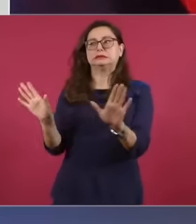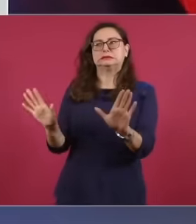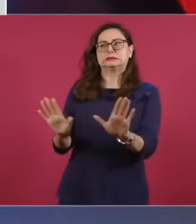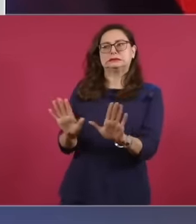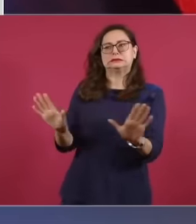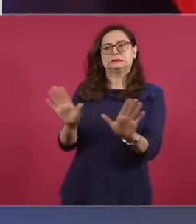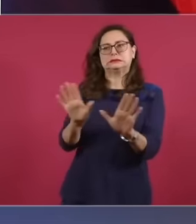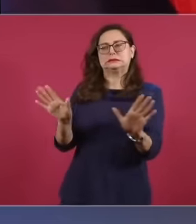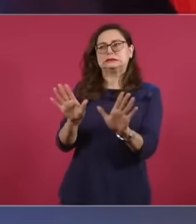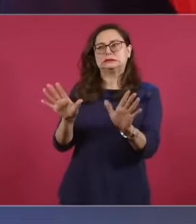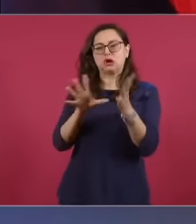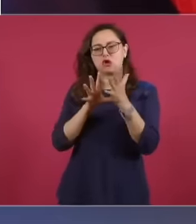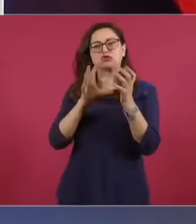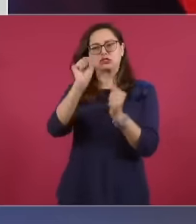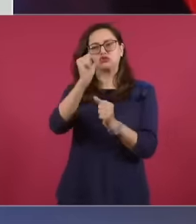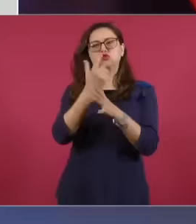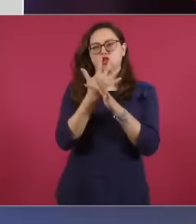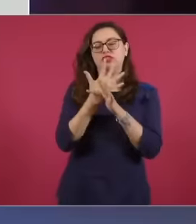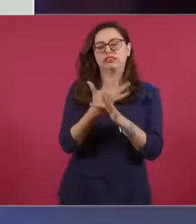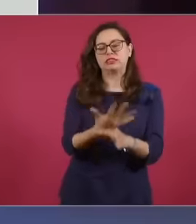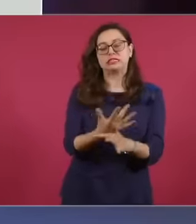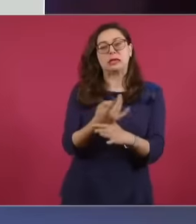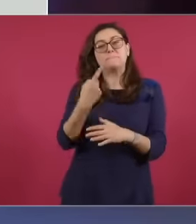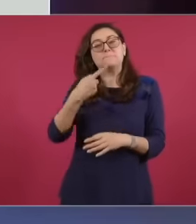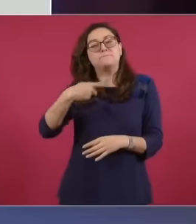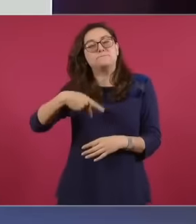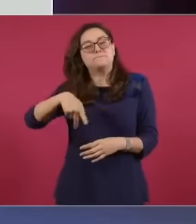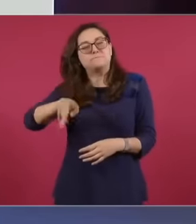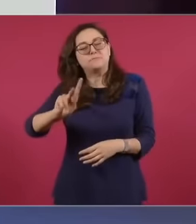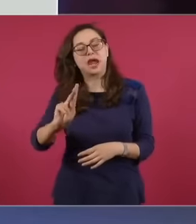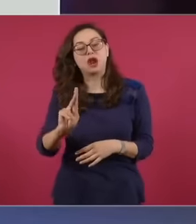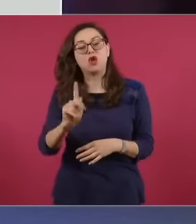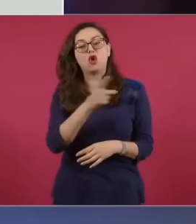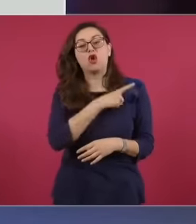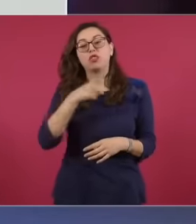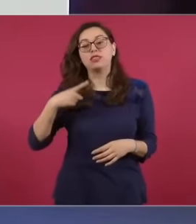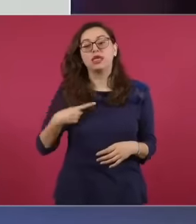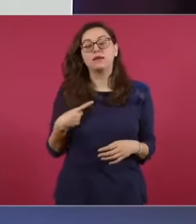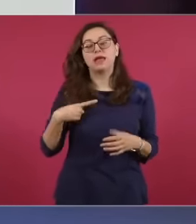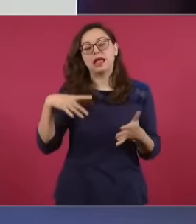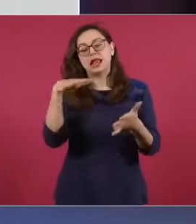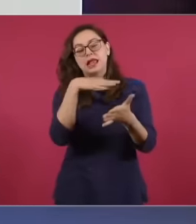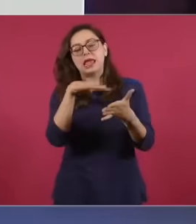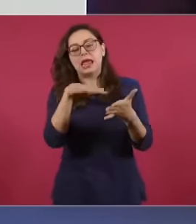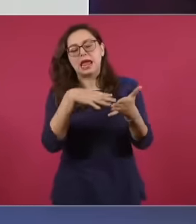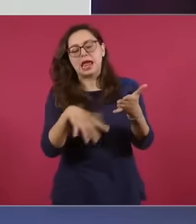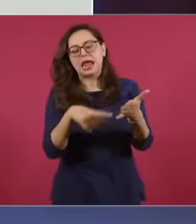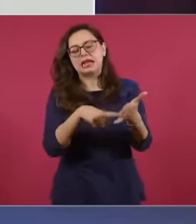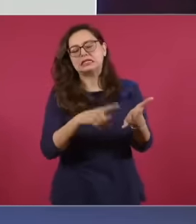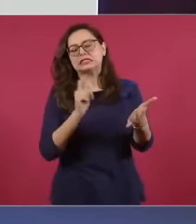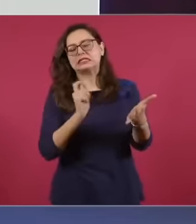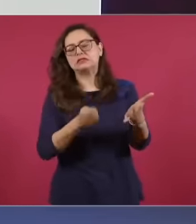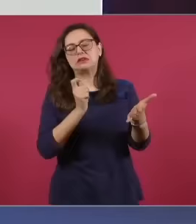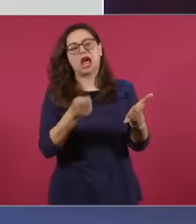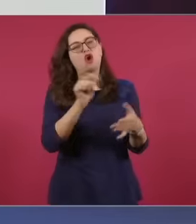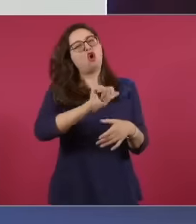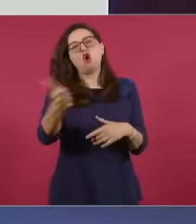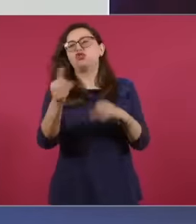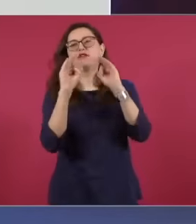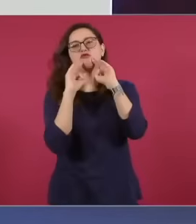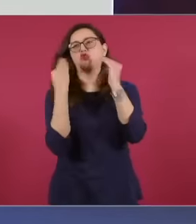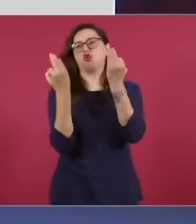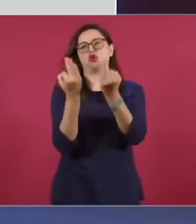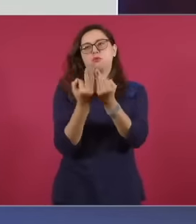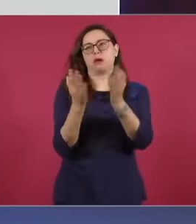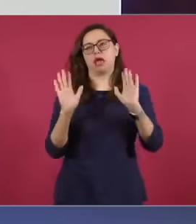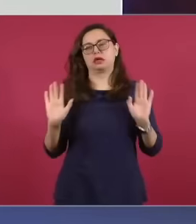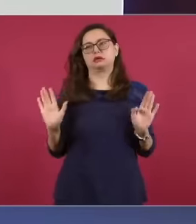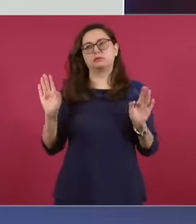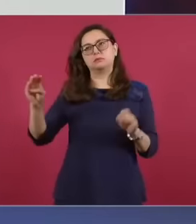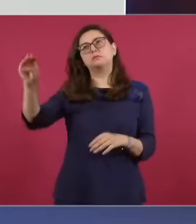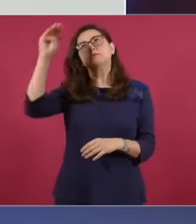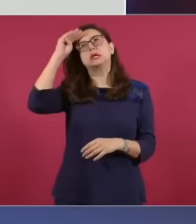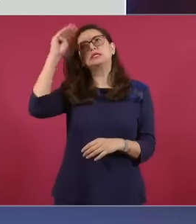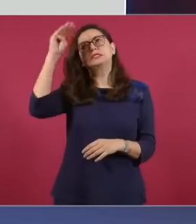sensible interpretation, what is it that they are going to interpret if the